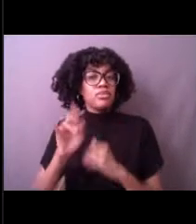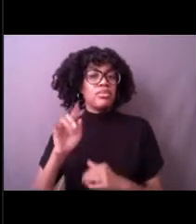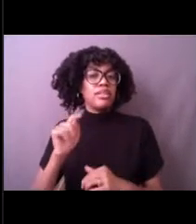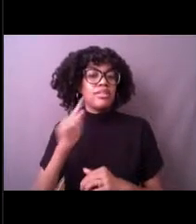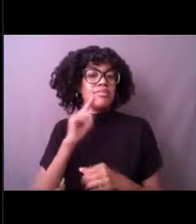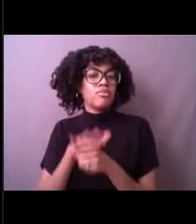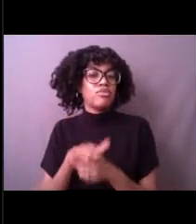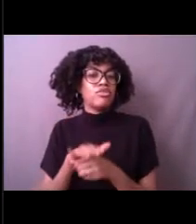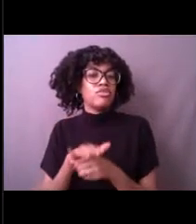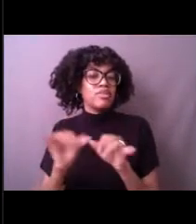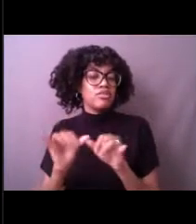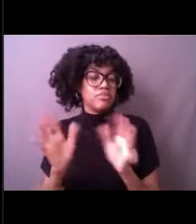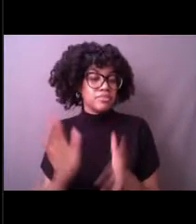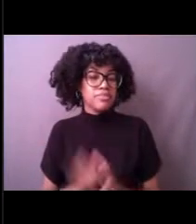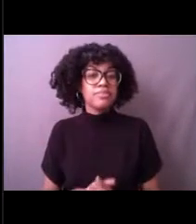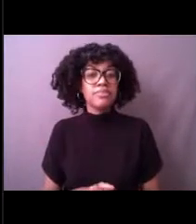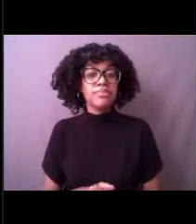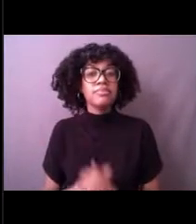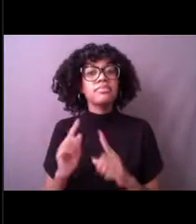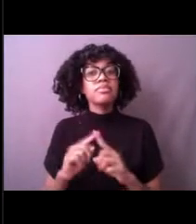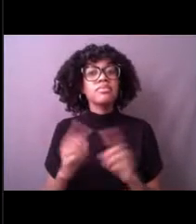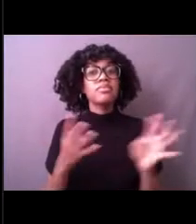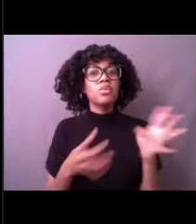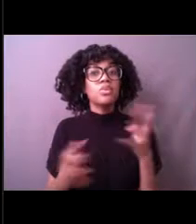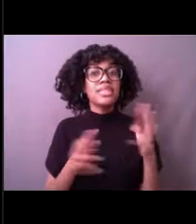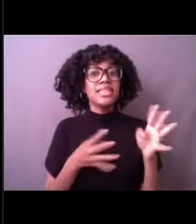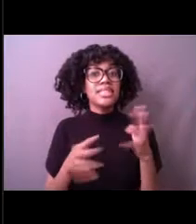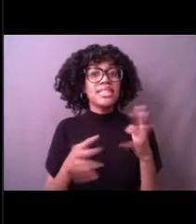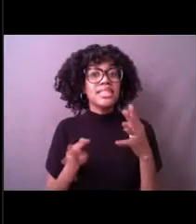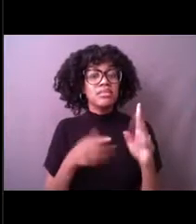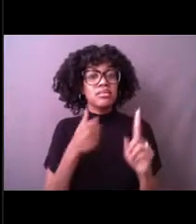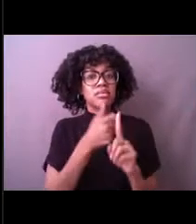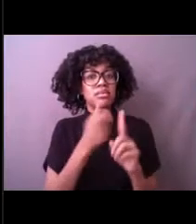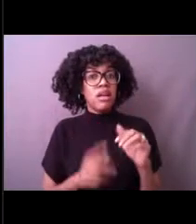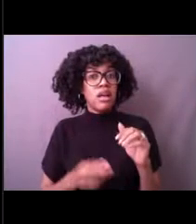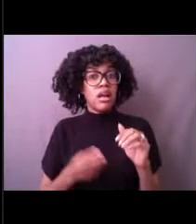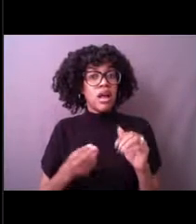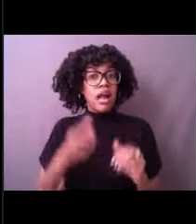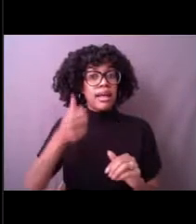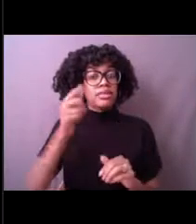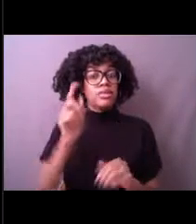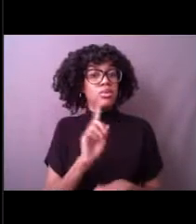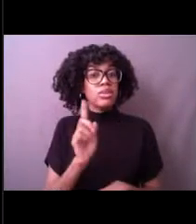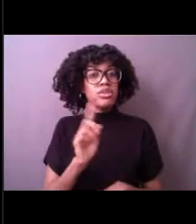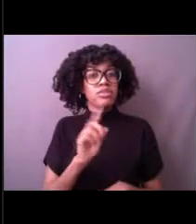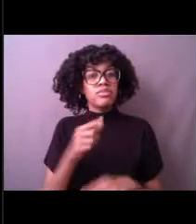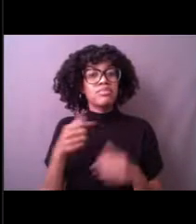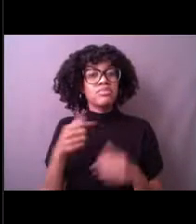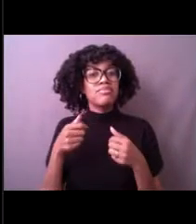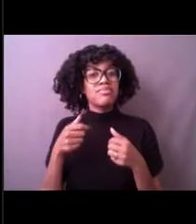But the winds, however, the highest winds were actually recorded on the backside of the storm.